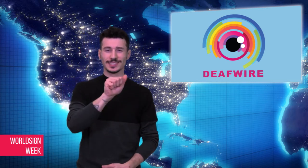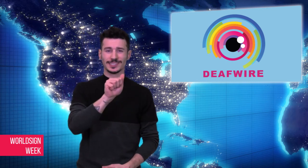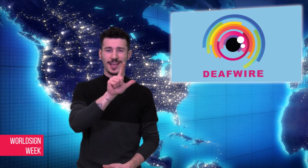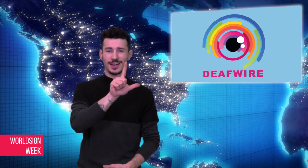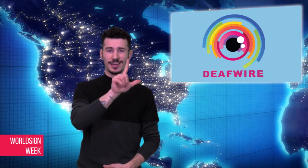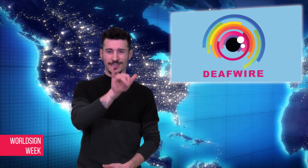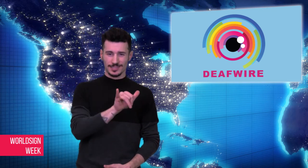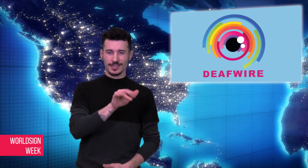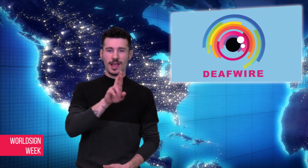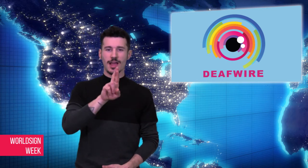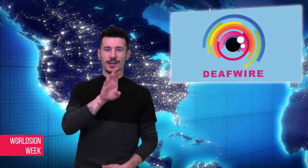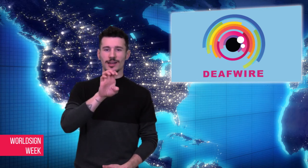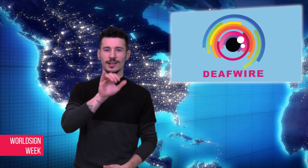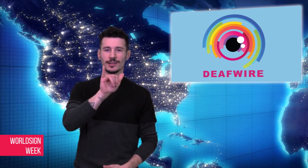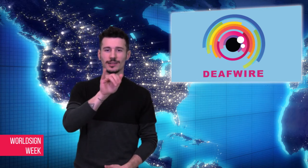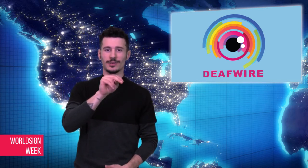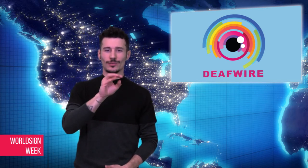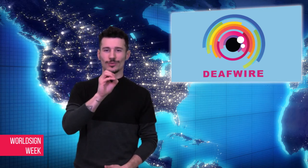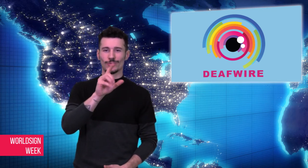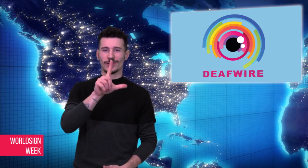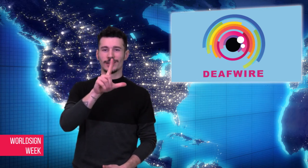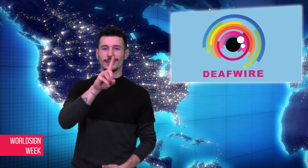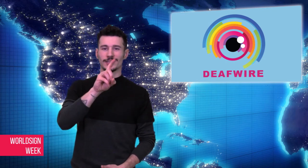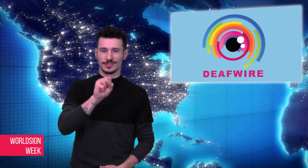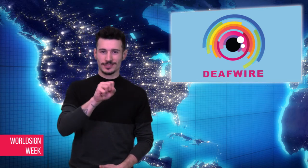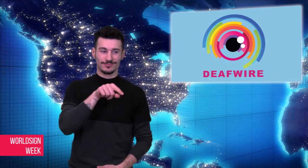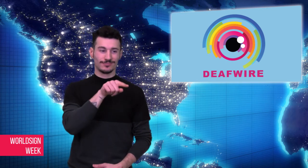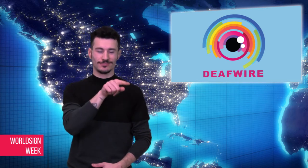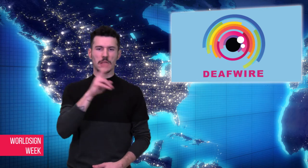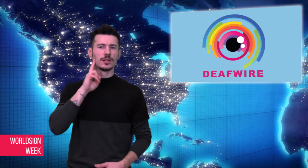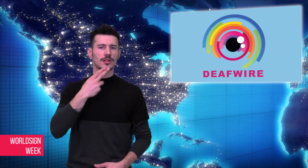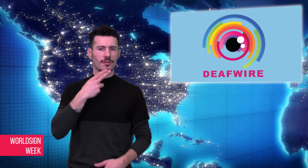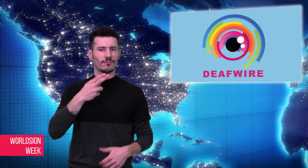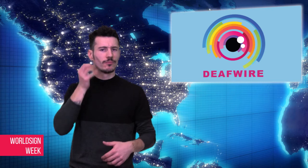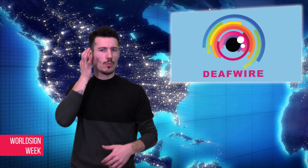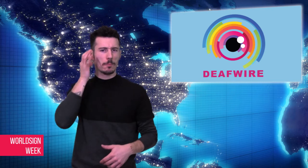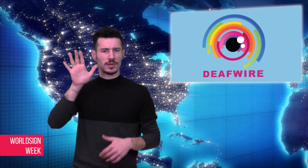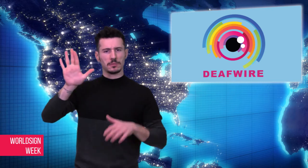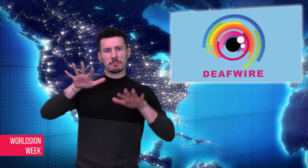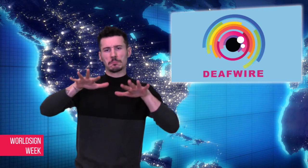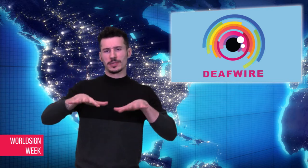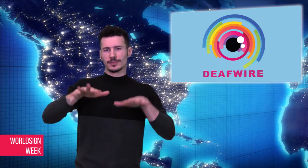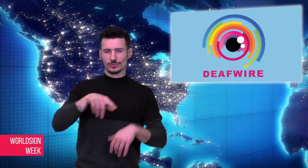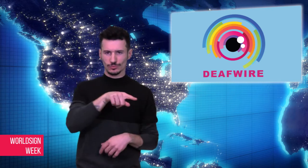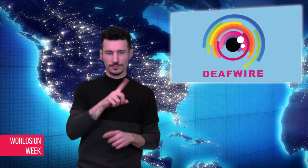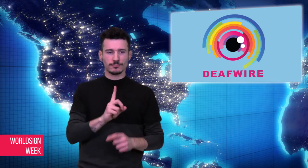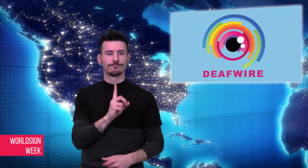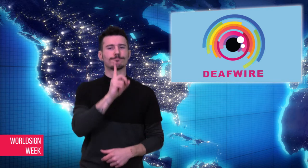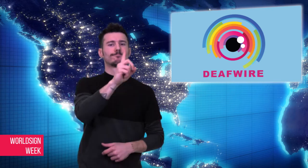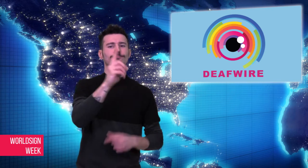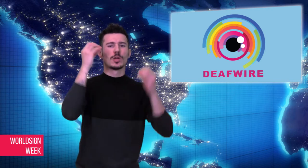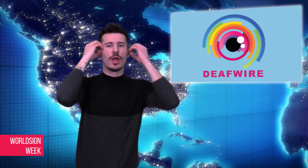Sally Reynolds, a Deaf Brit, took Little Mix, a British band to court for